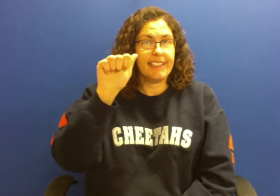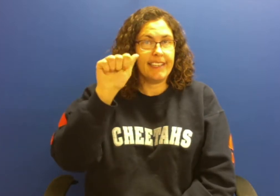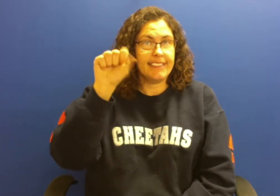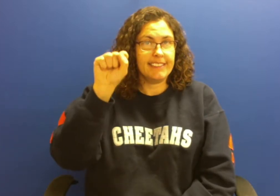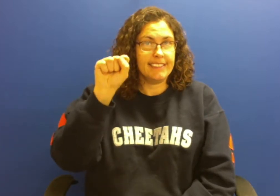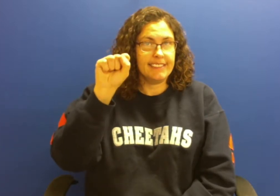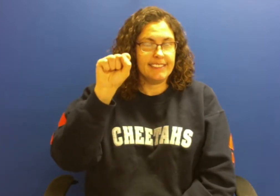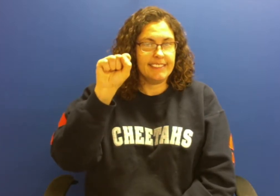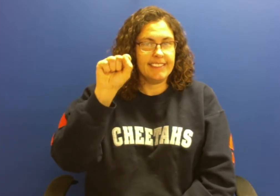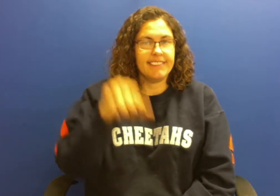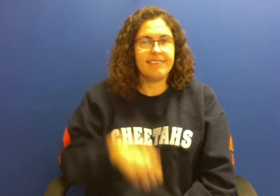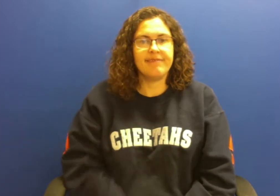peas